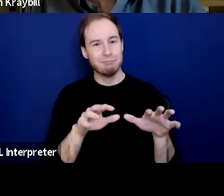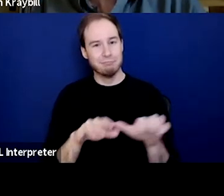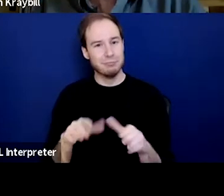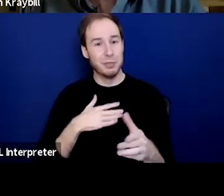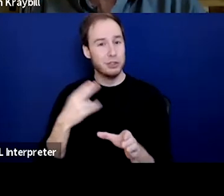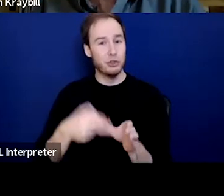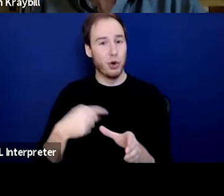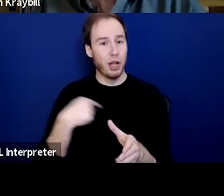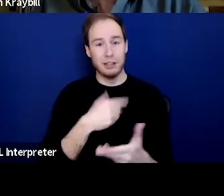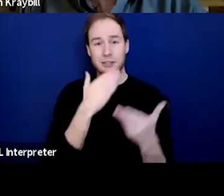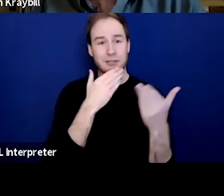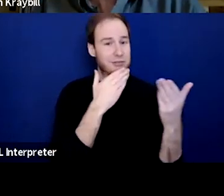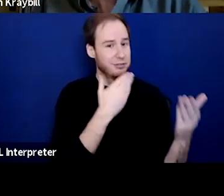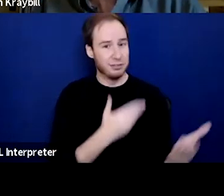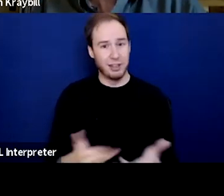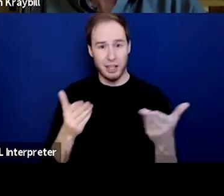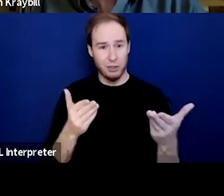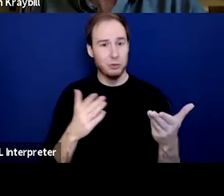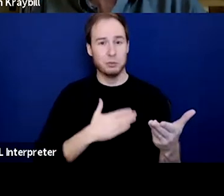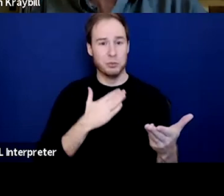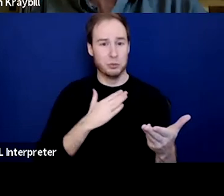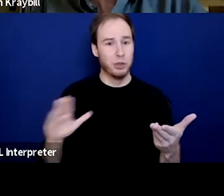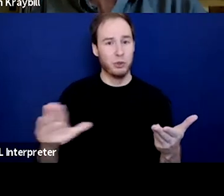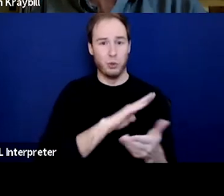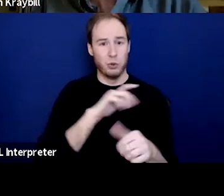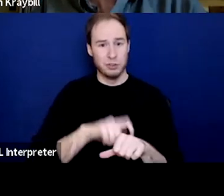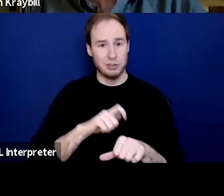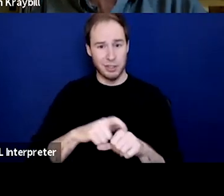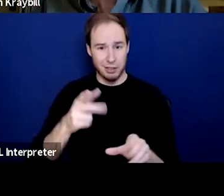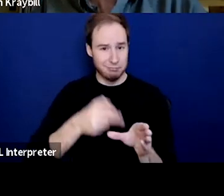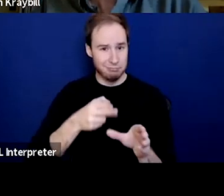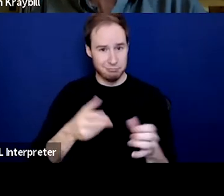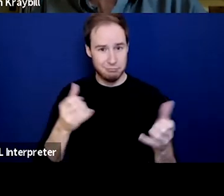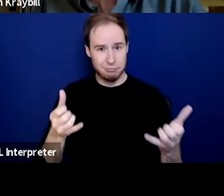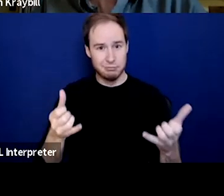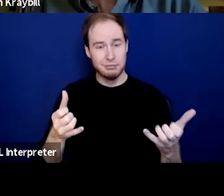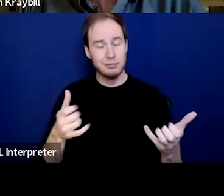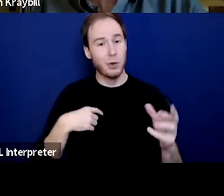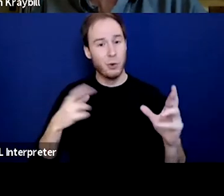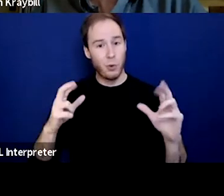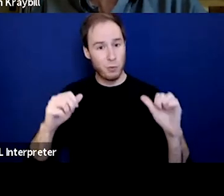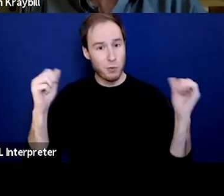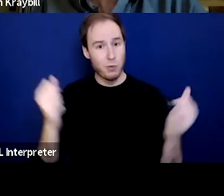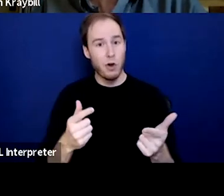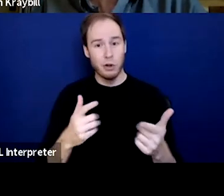Thank you, everybody. We really appreciate your time and your participation today. And I hope everybody has a good rest of your week.